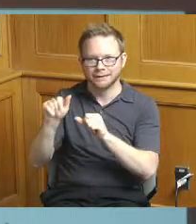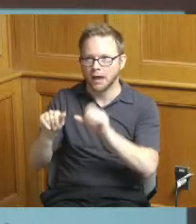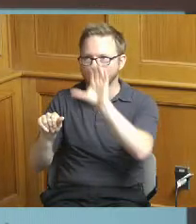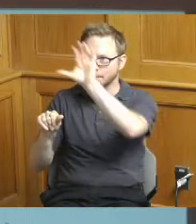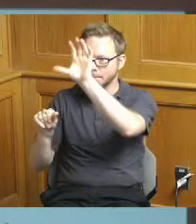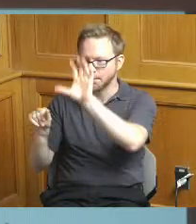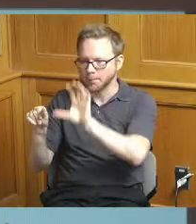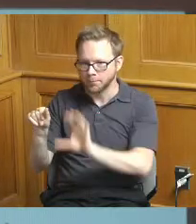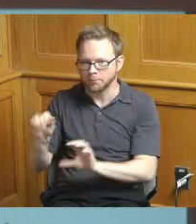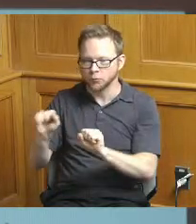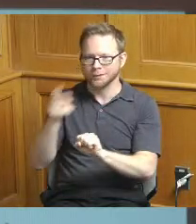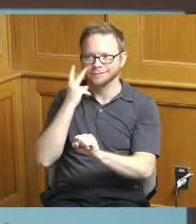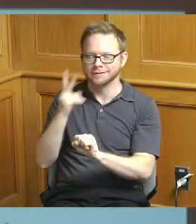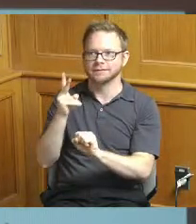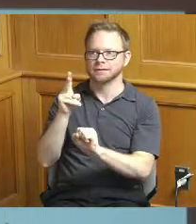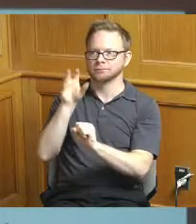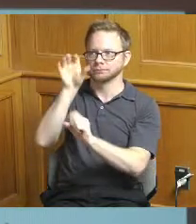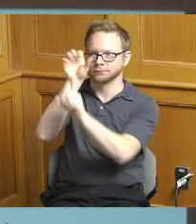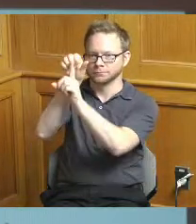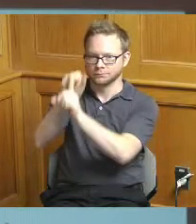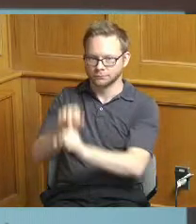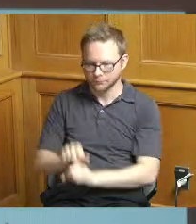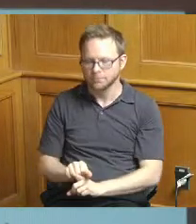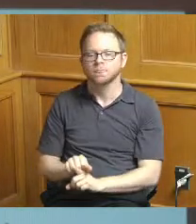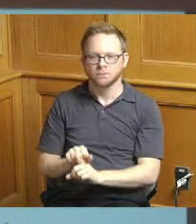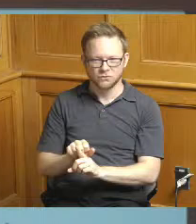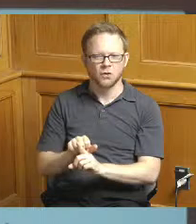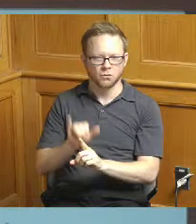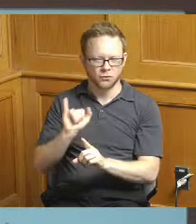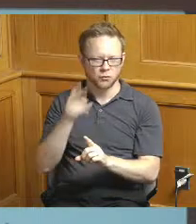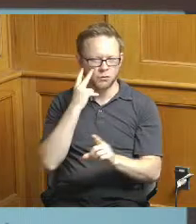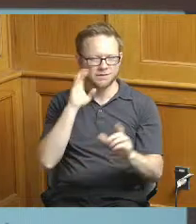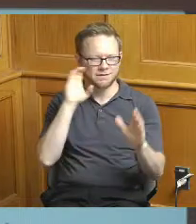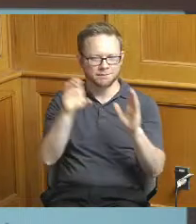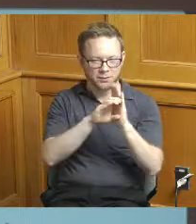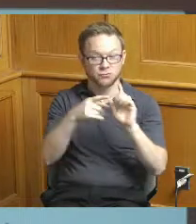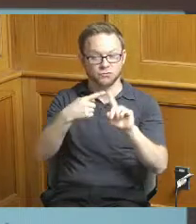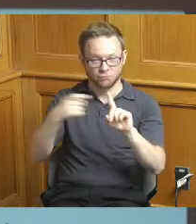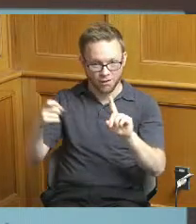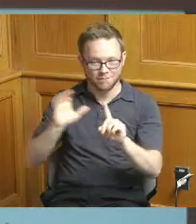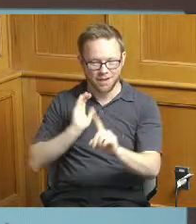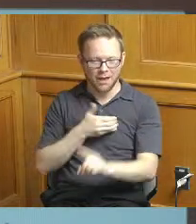see on future pages all come from those dashboards that we have that links all of our data together